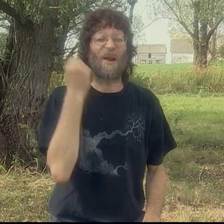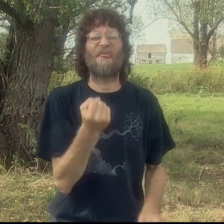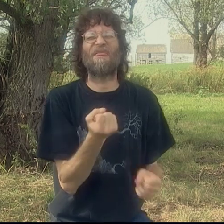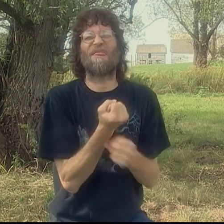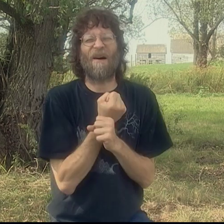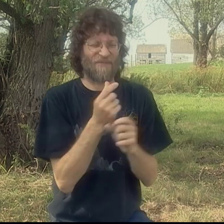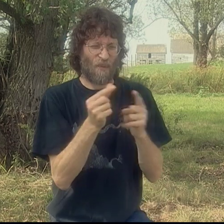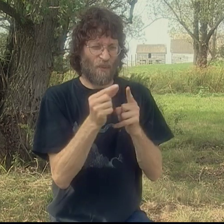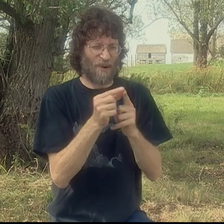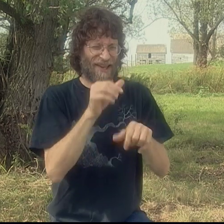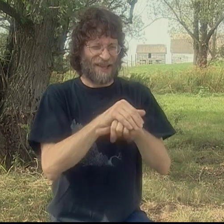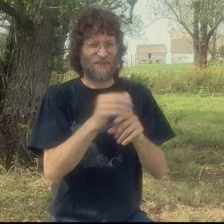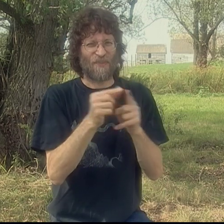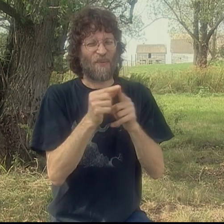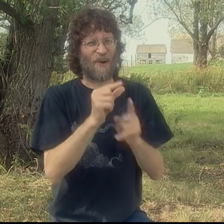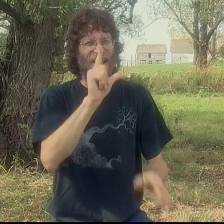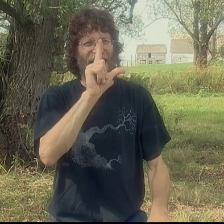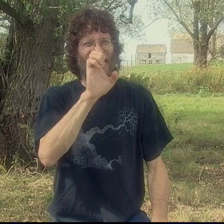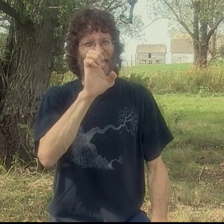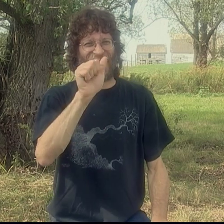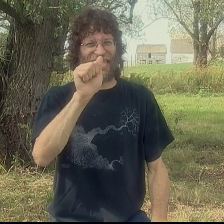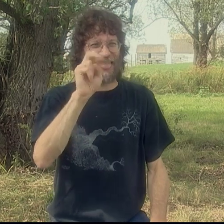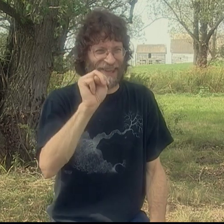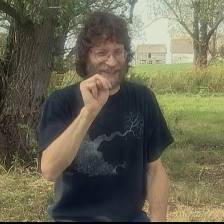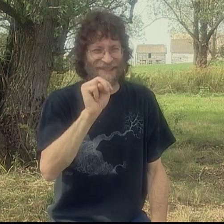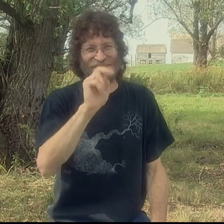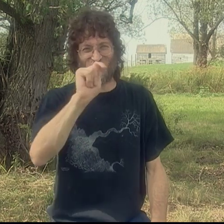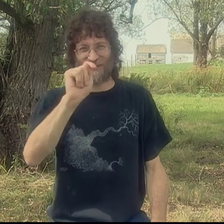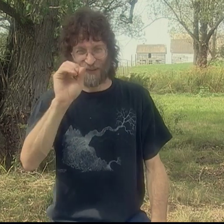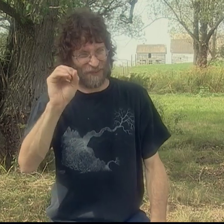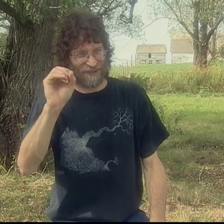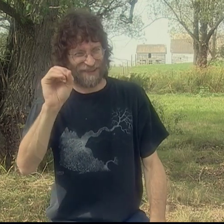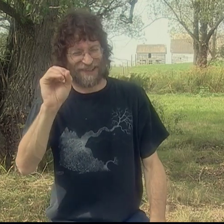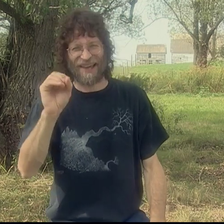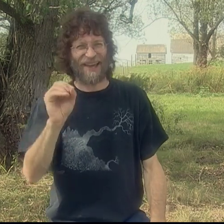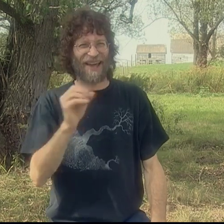Well, Peter loved the English words "lean to"...